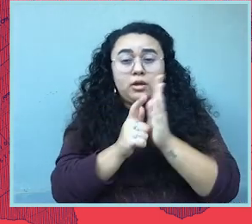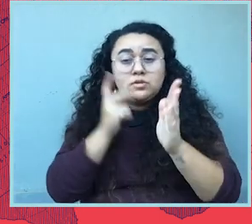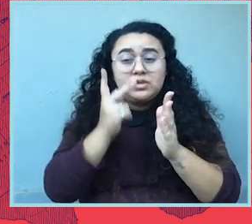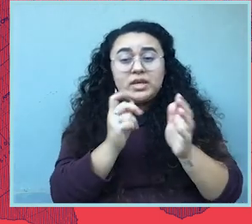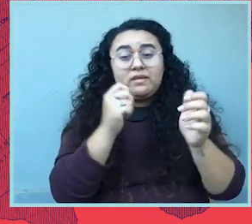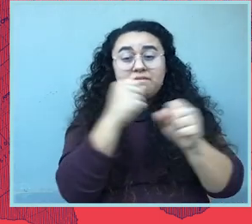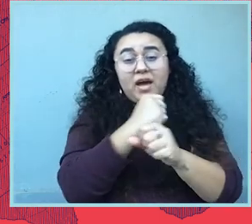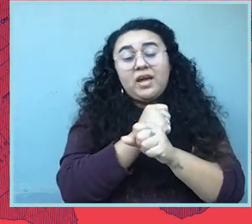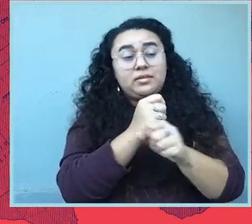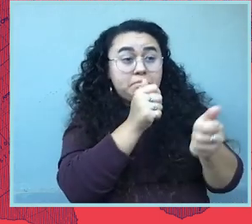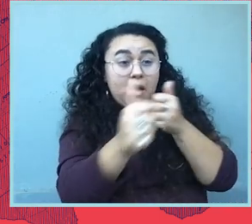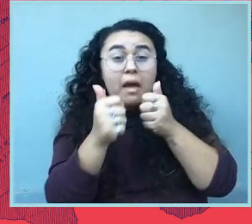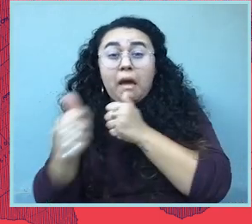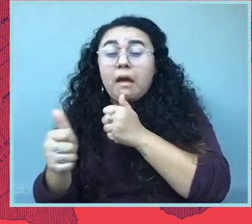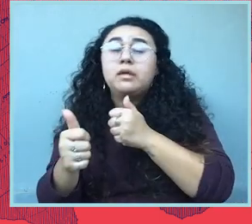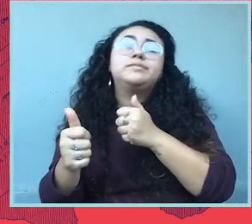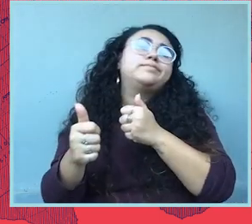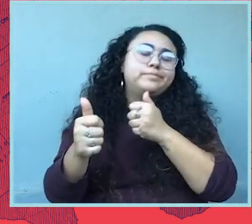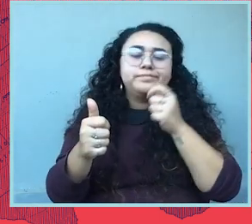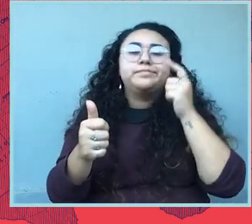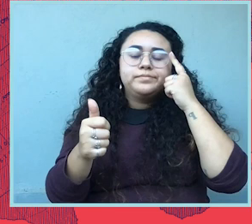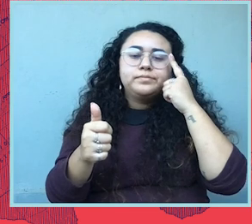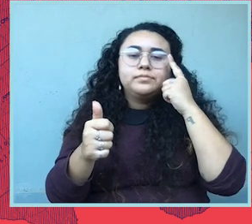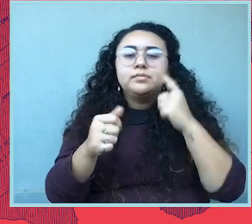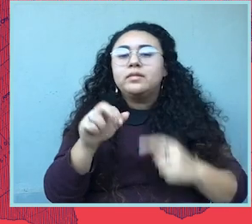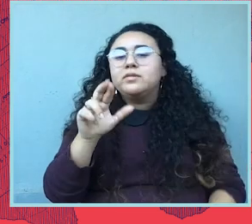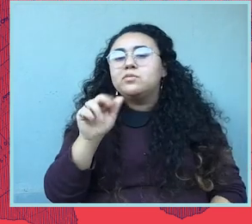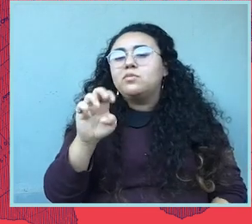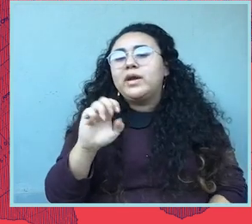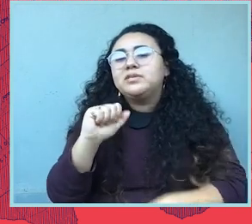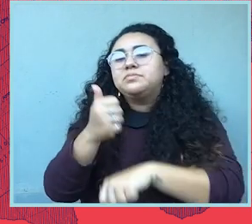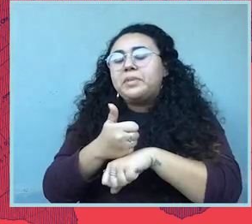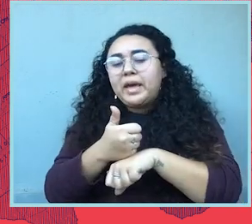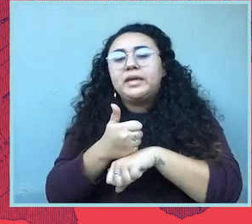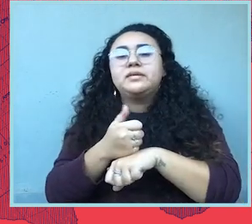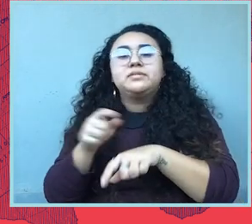fighting, the ones that are getting passed when there is race based and partisan gerrymandering